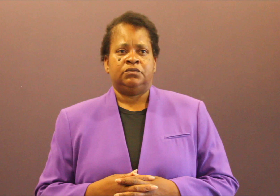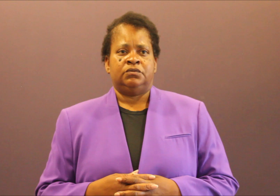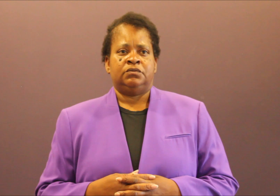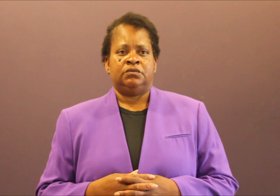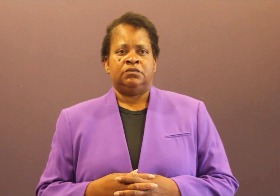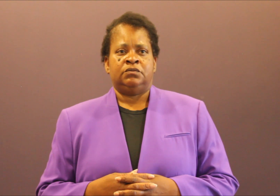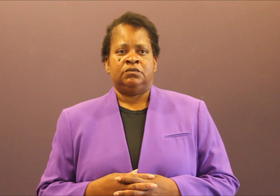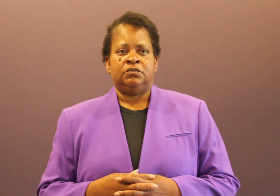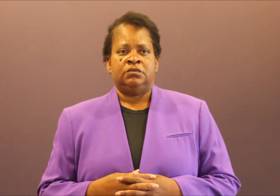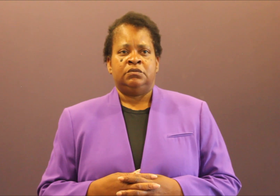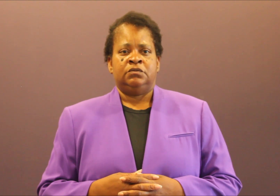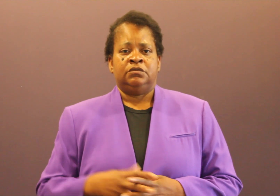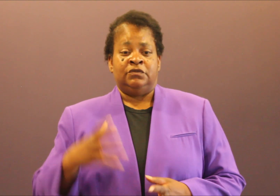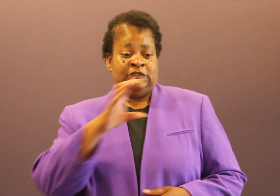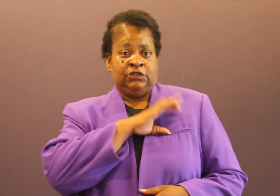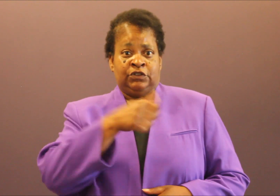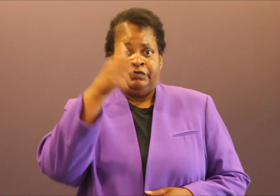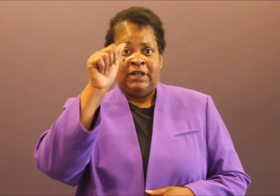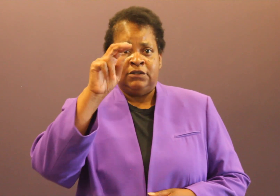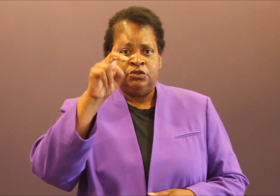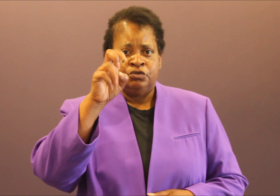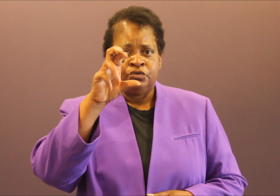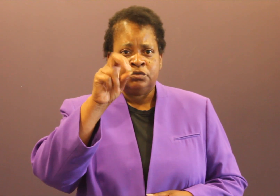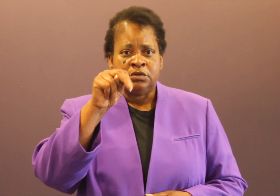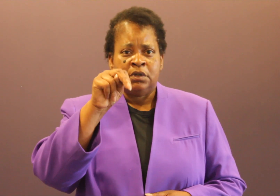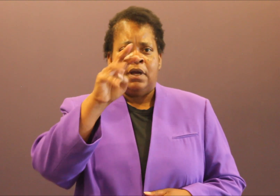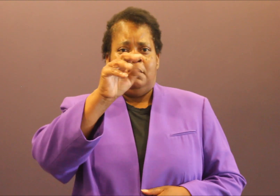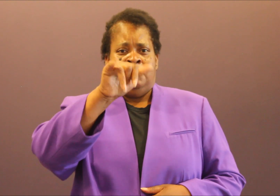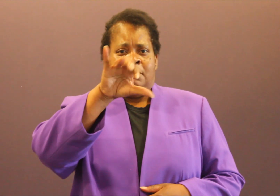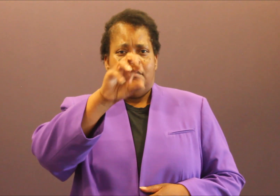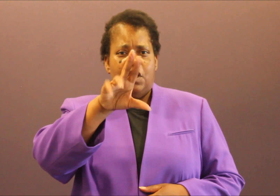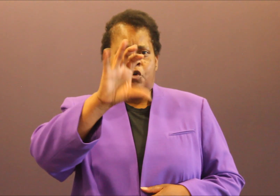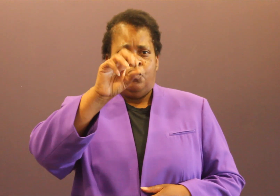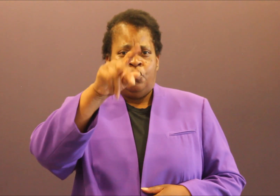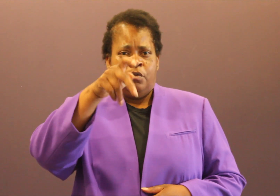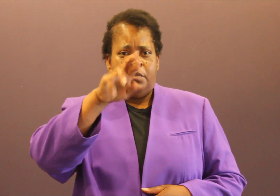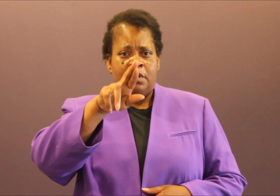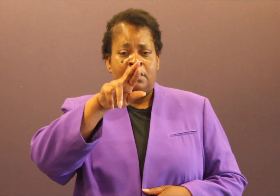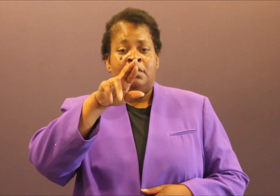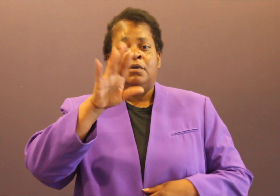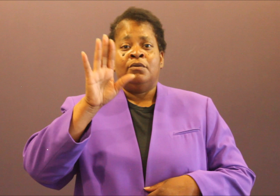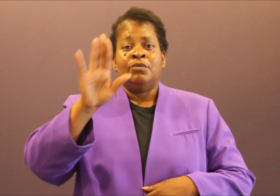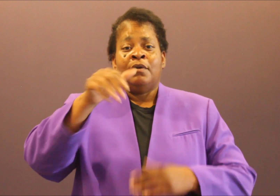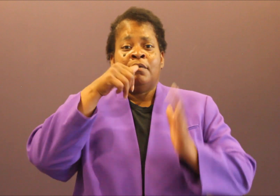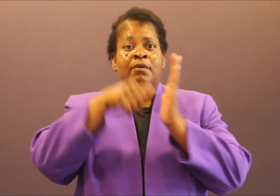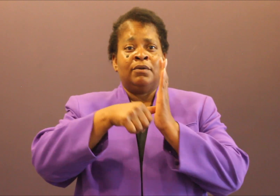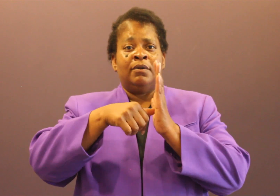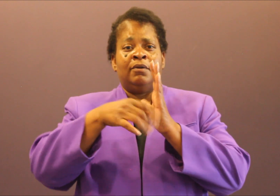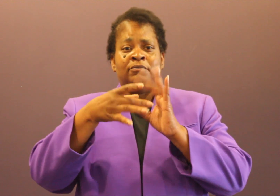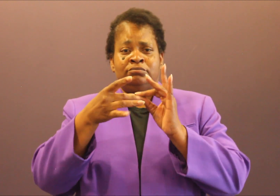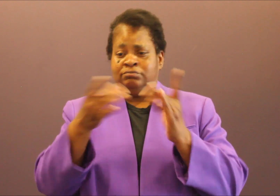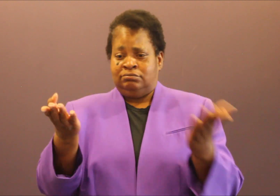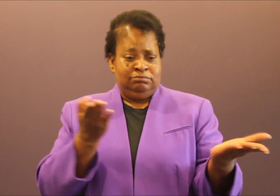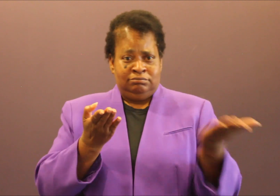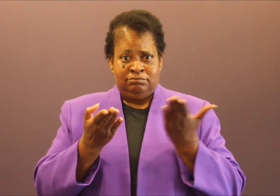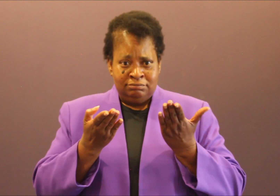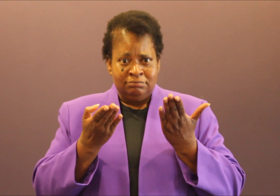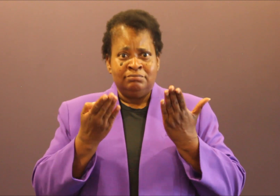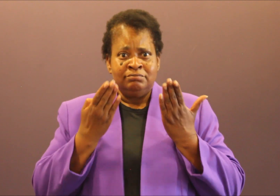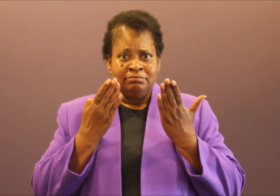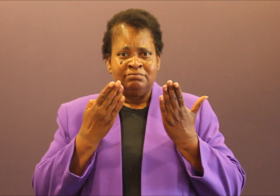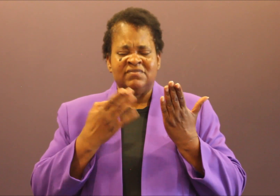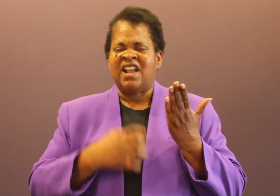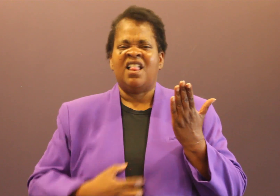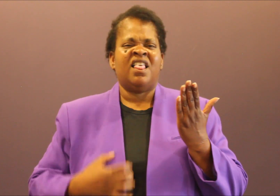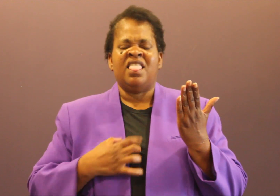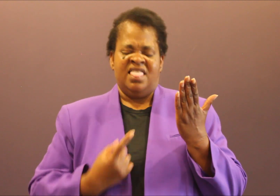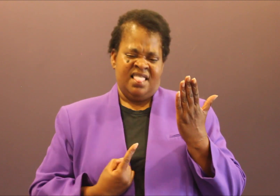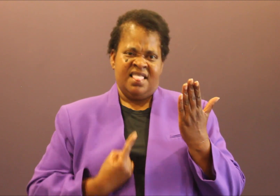repulsed and insulted Chief Anderson and Mayor Cooper's letters sending their